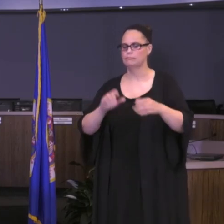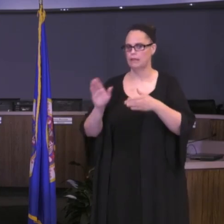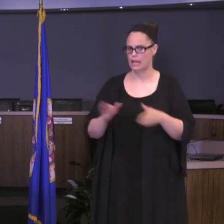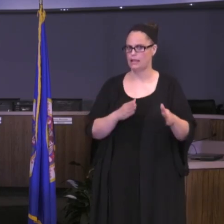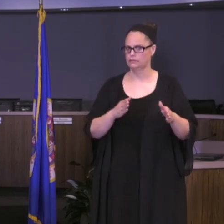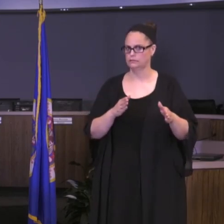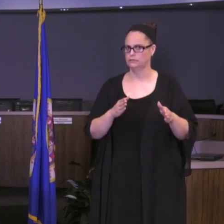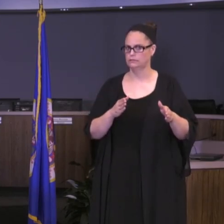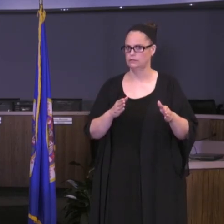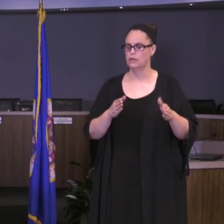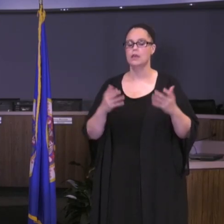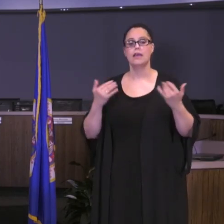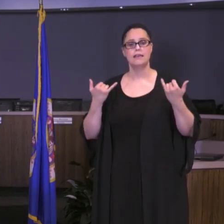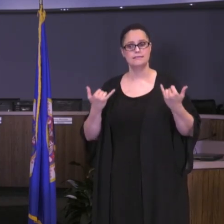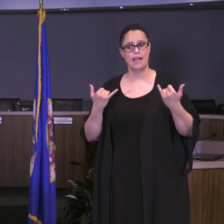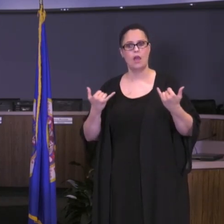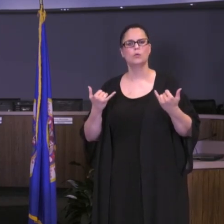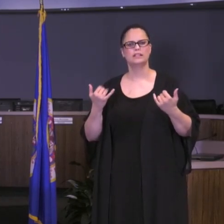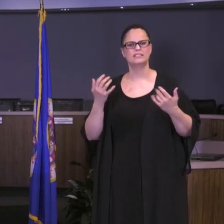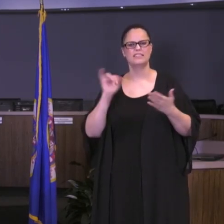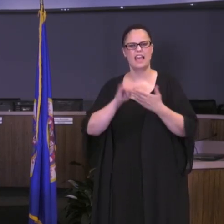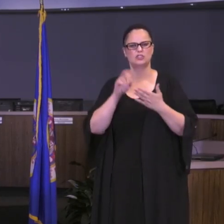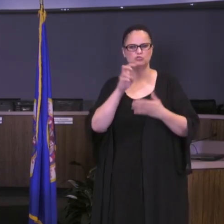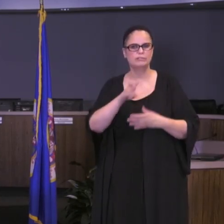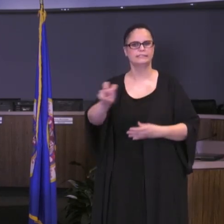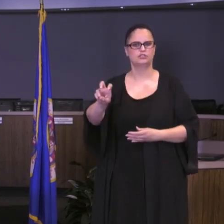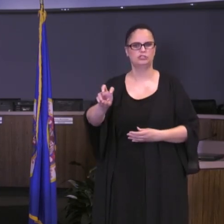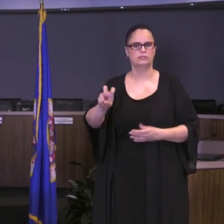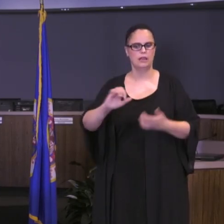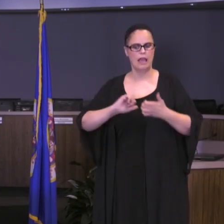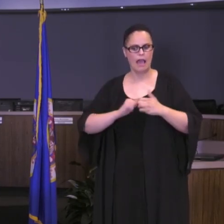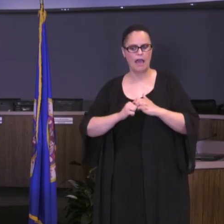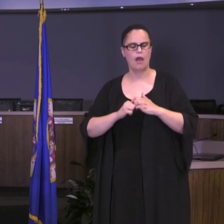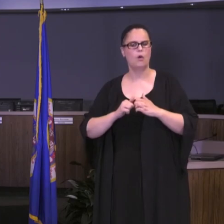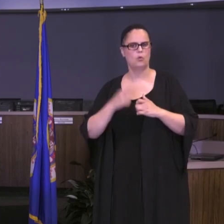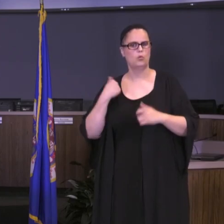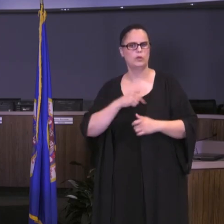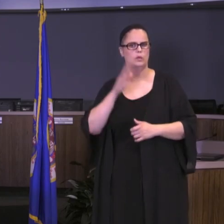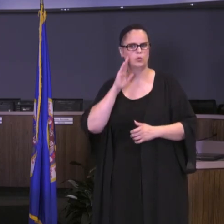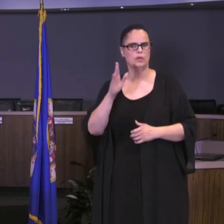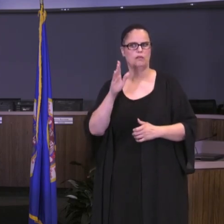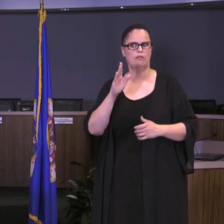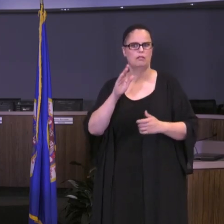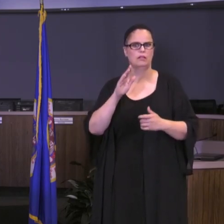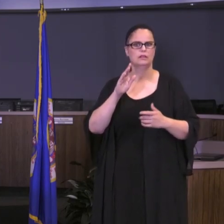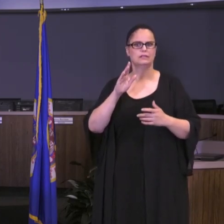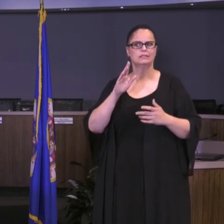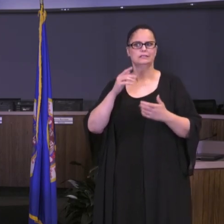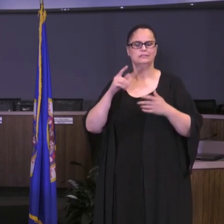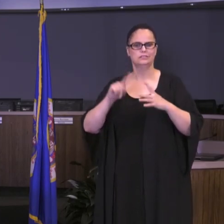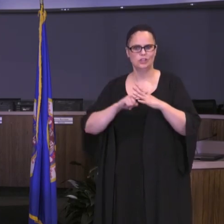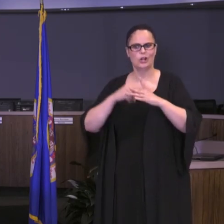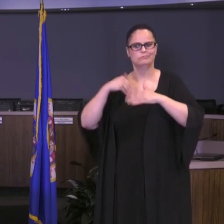but we're moving now into a transition, so how are we going to transition these plans, and again, transition could be that we